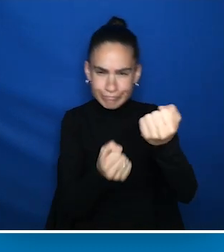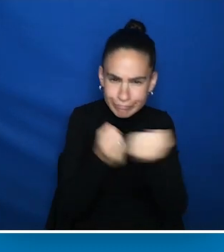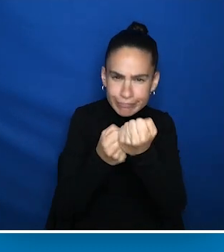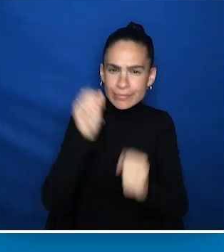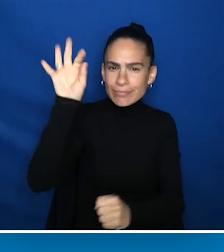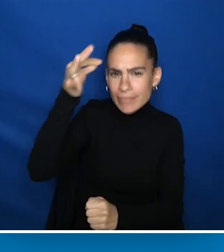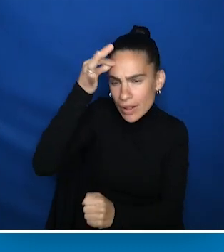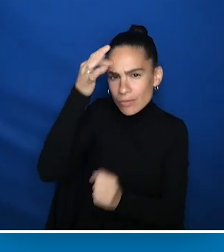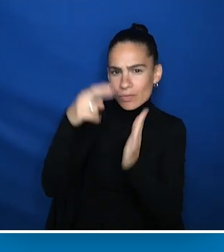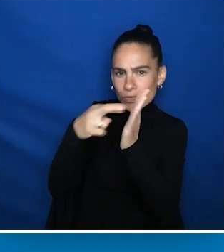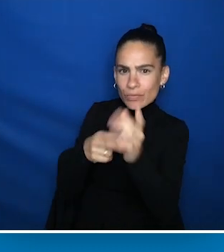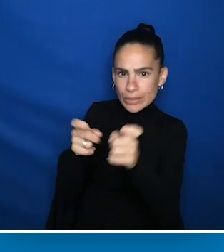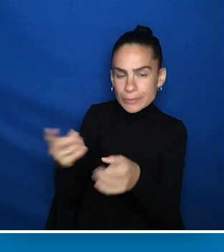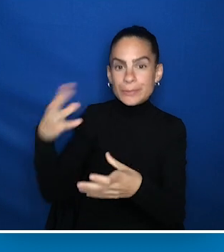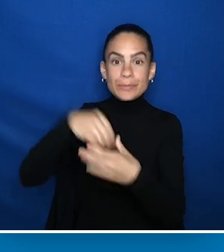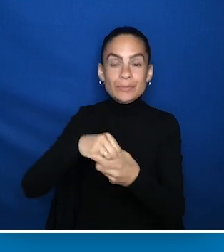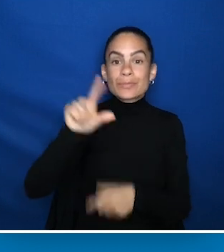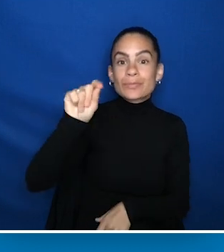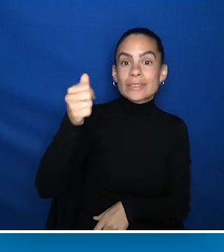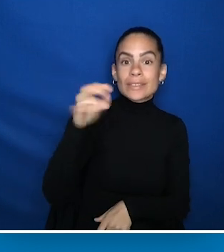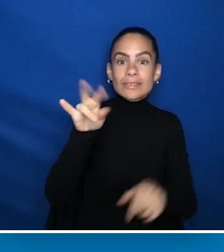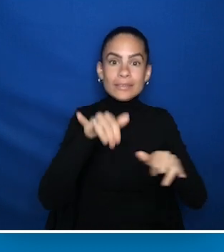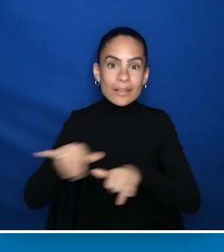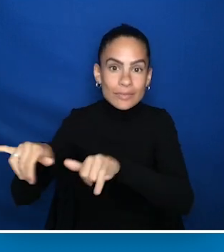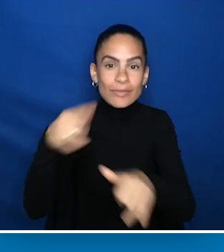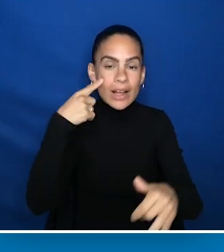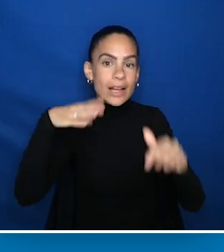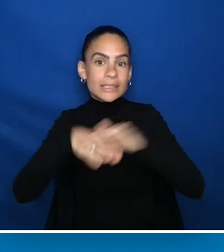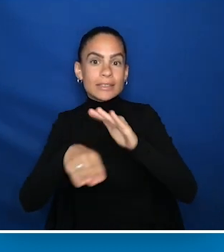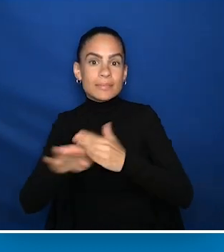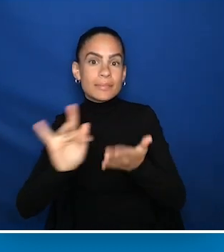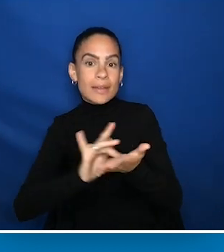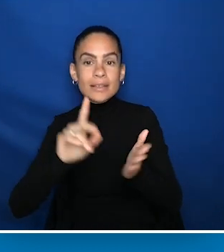2017 standards for accessible medical diagnostic equipment is the second core component.